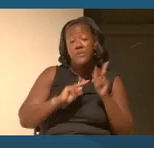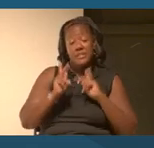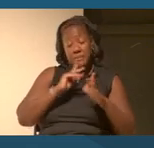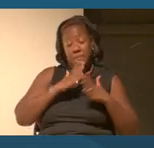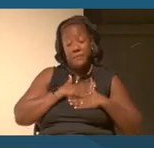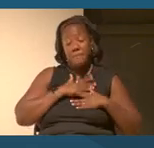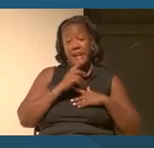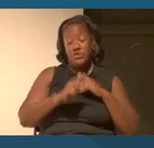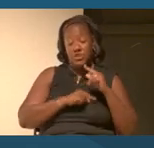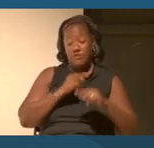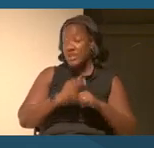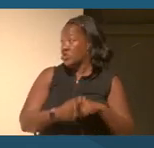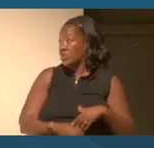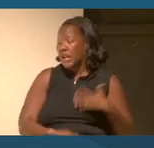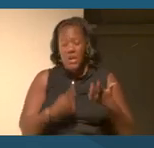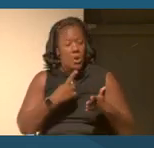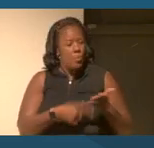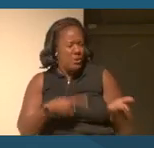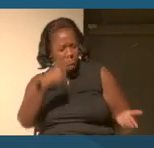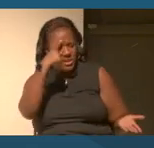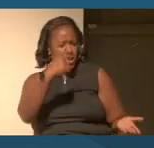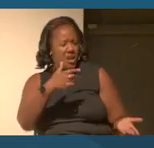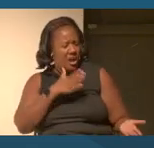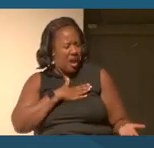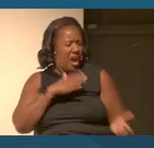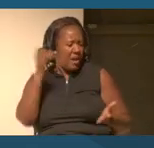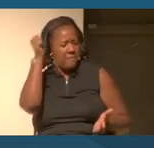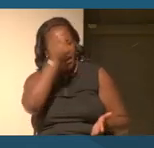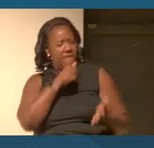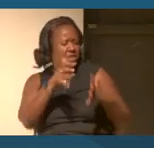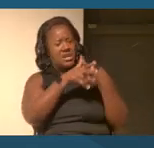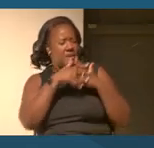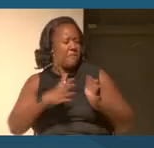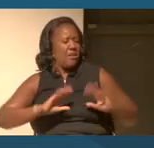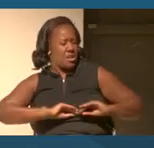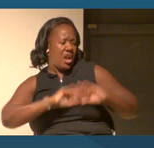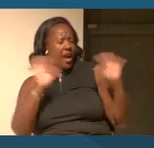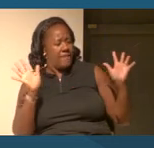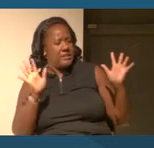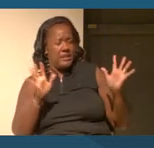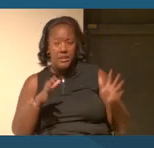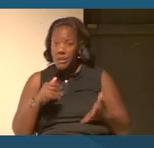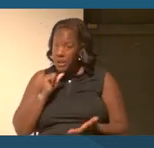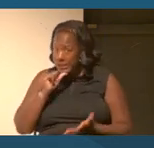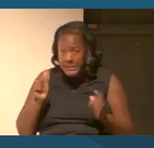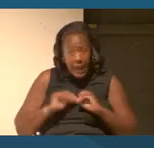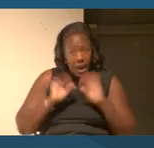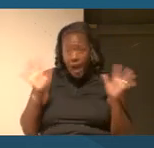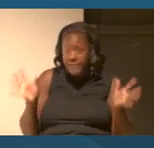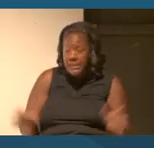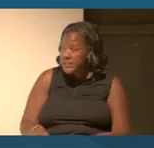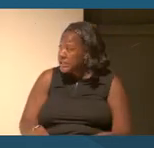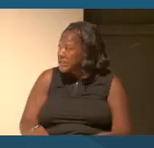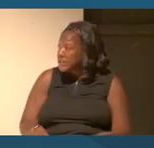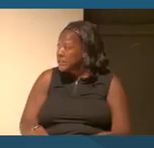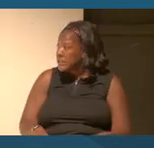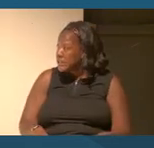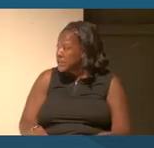would go, what do you mean? I'm African American obviously. Not so obviously. And I think that can be helpful.